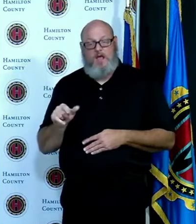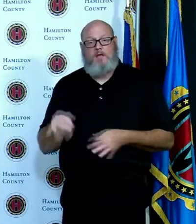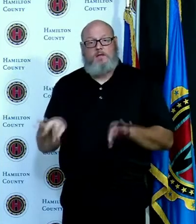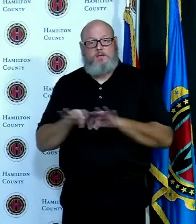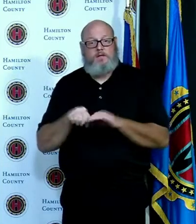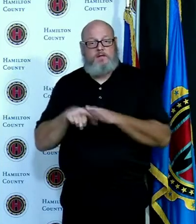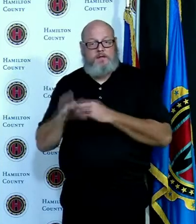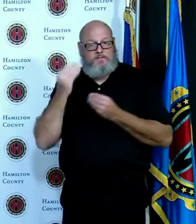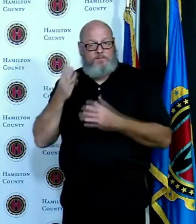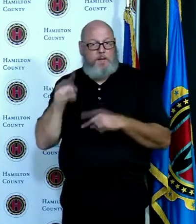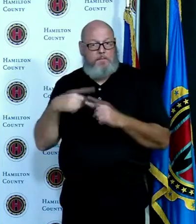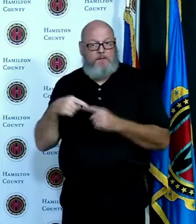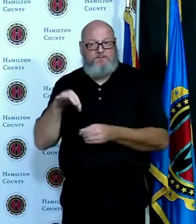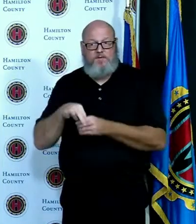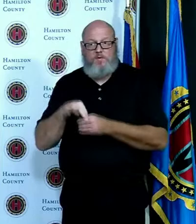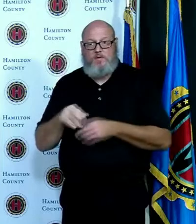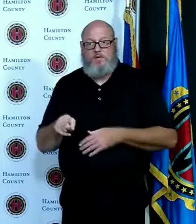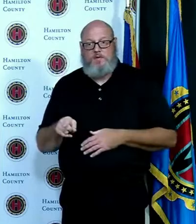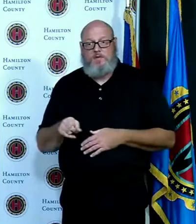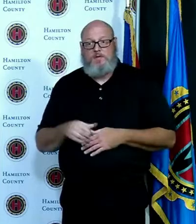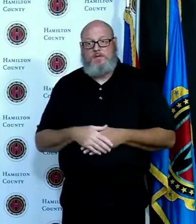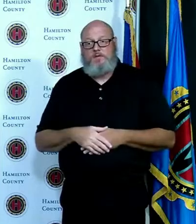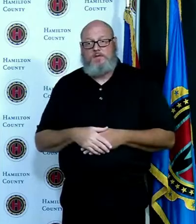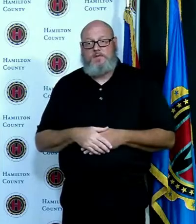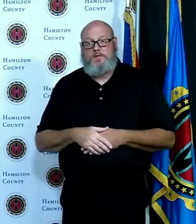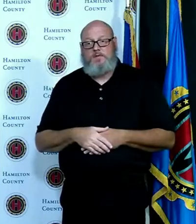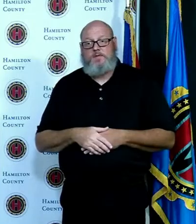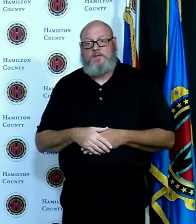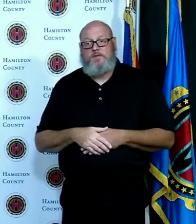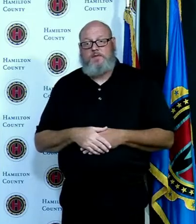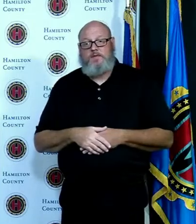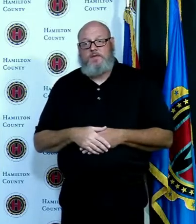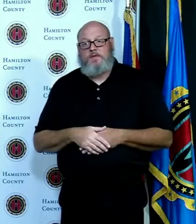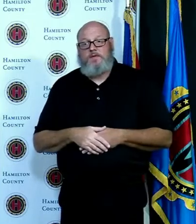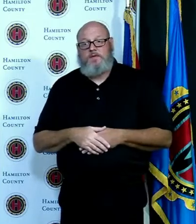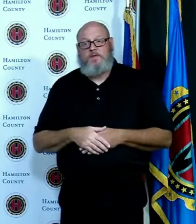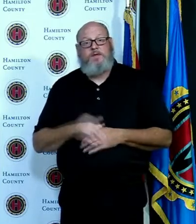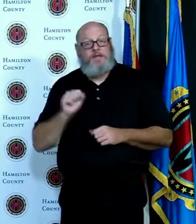feature on our website there we also the board of elections sent a notice to every registered